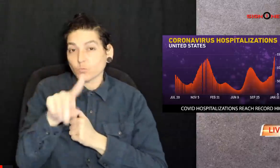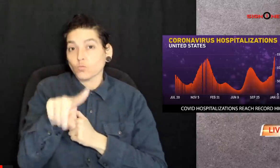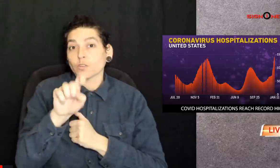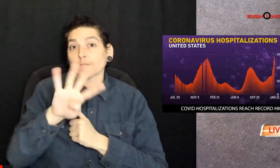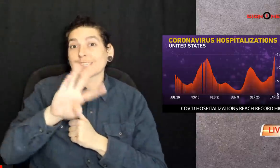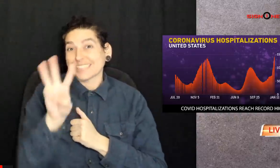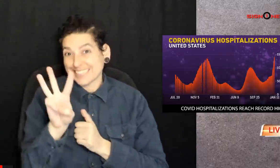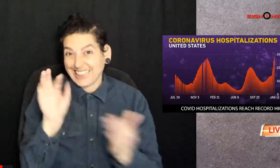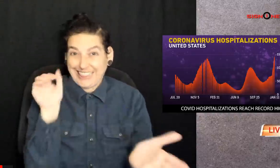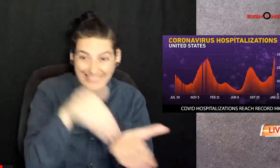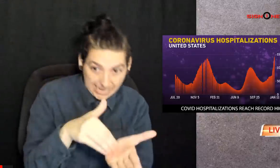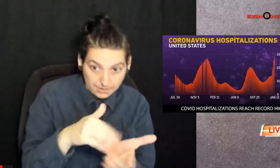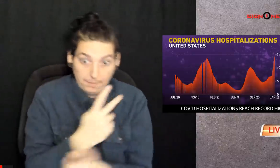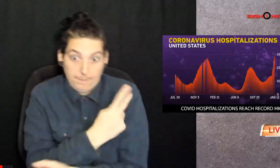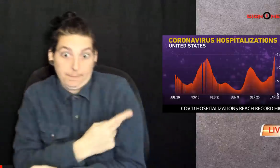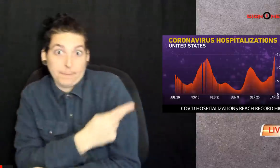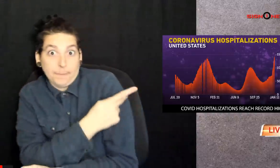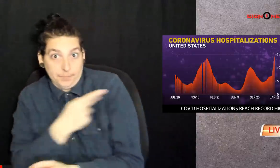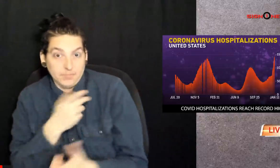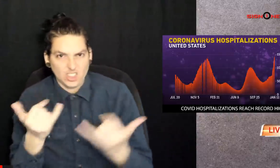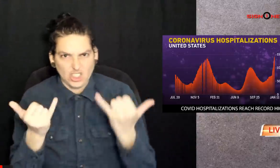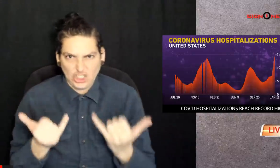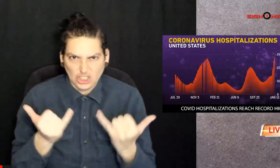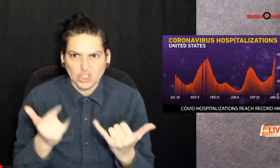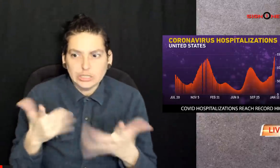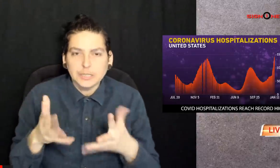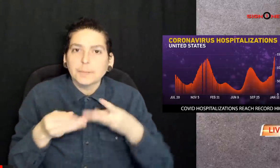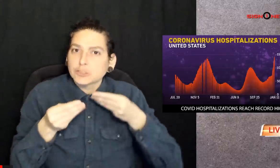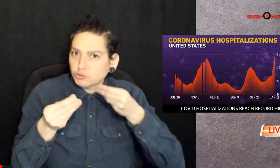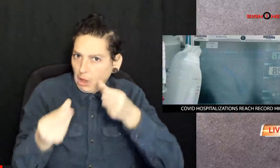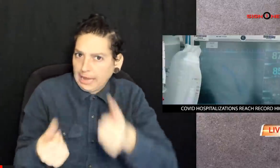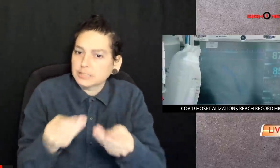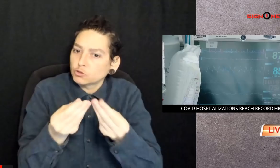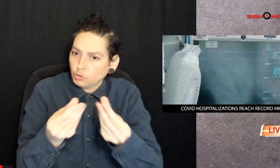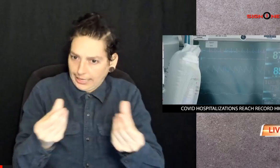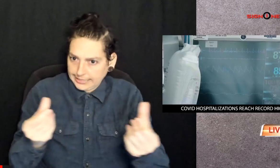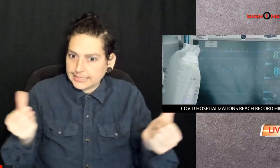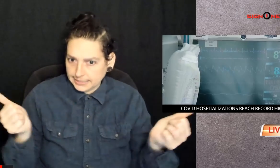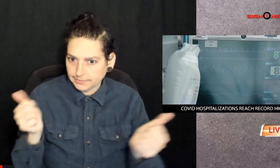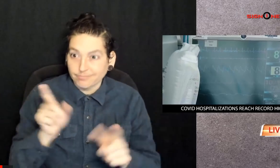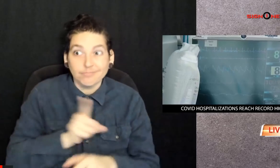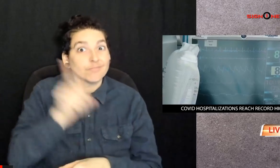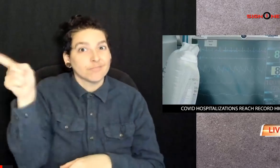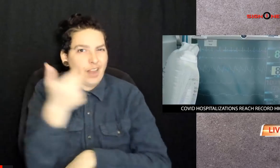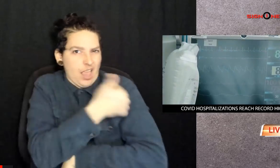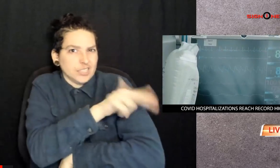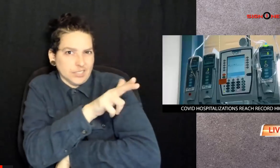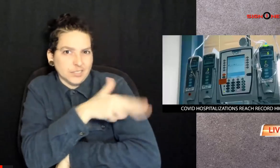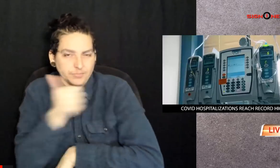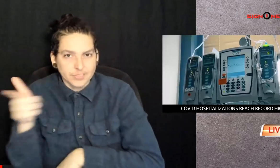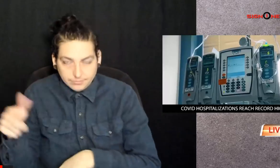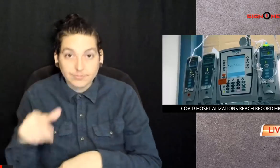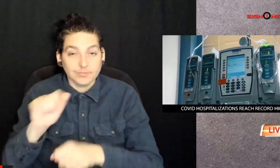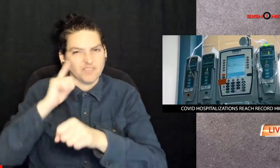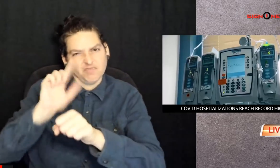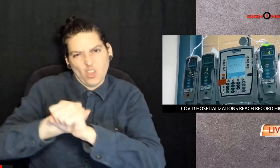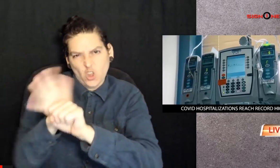of Health and Human Services nearly 146,000 patients are currently being treated in hospitals